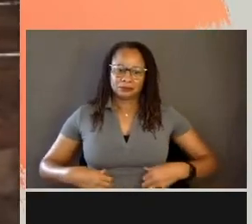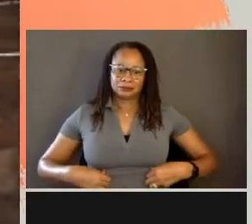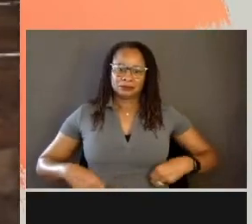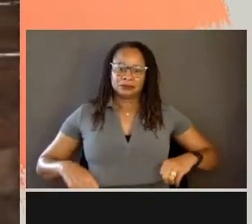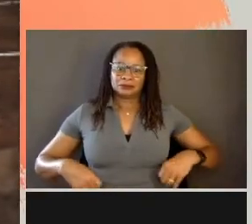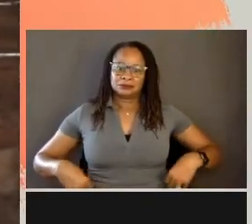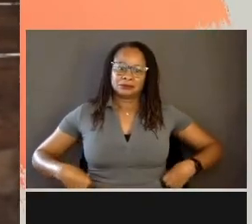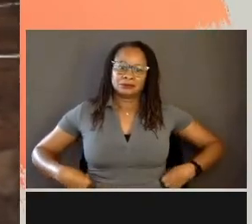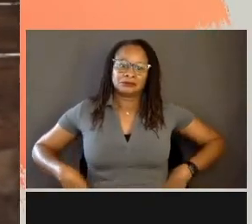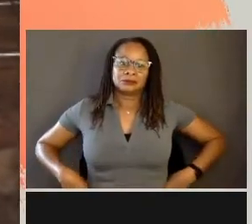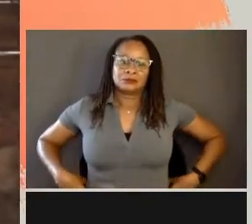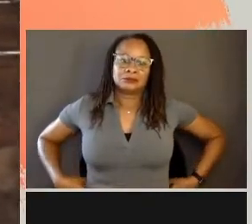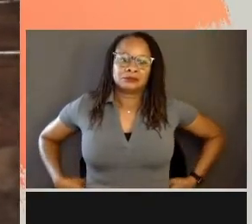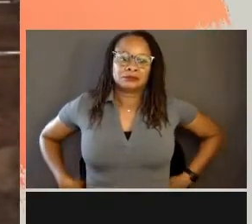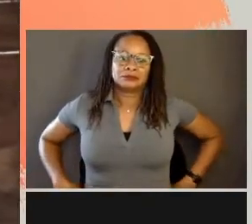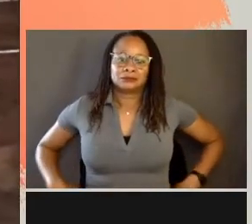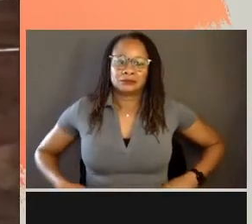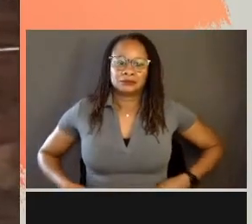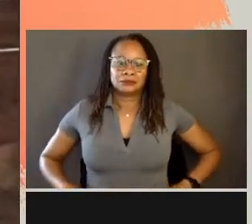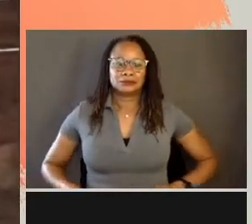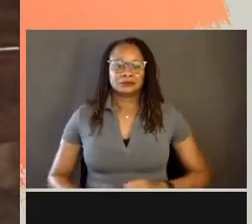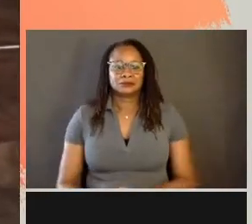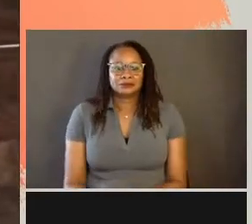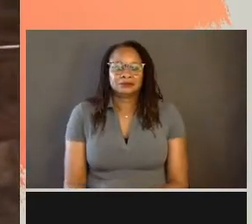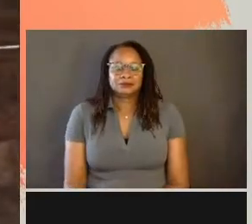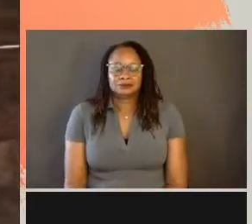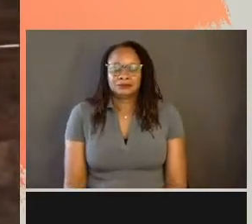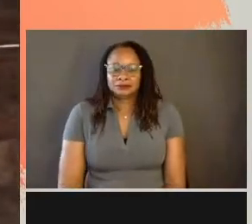(sings in foreign language)